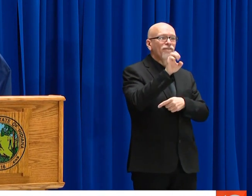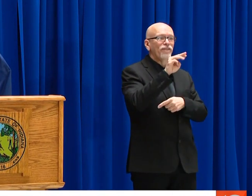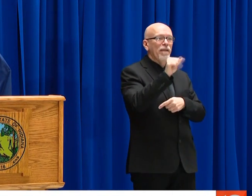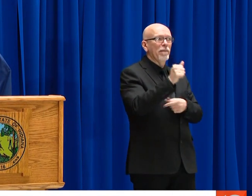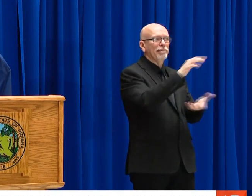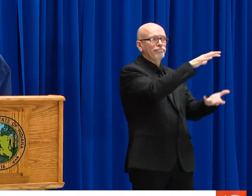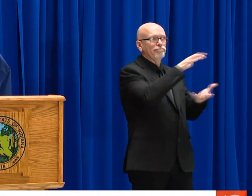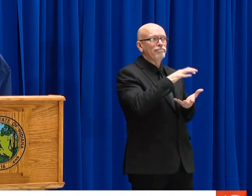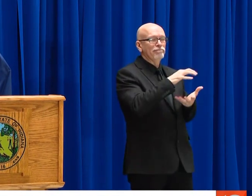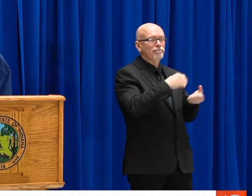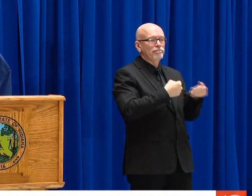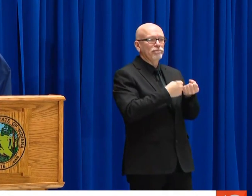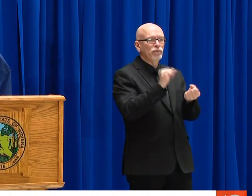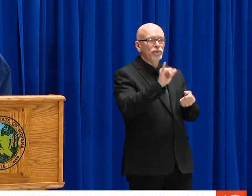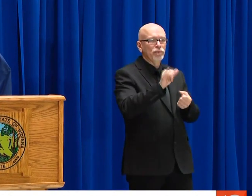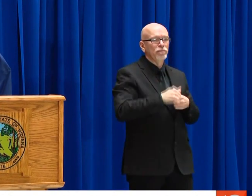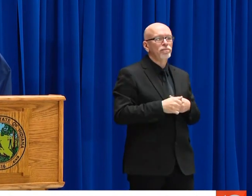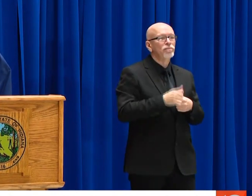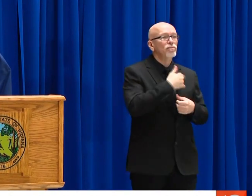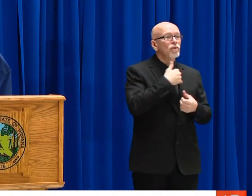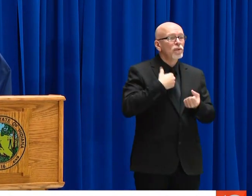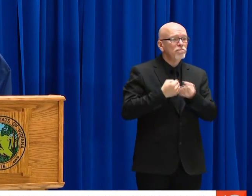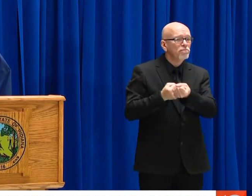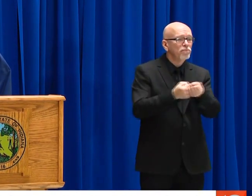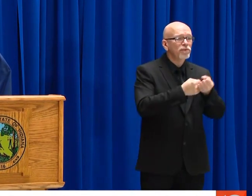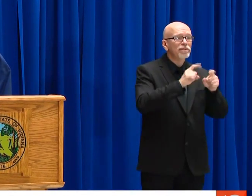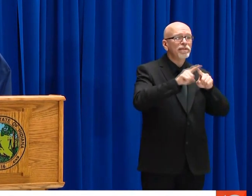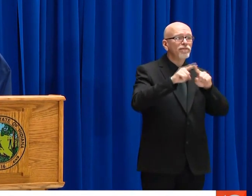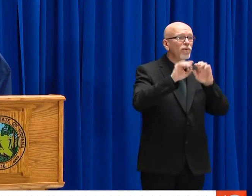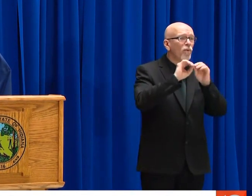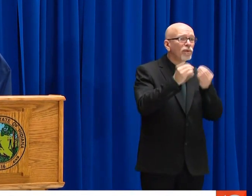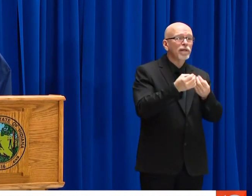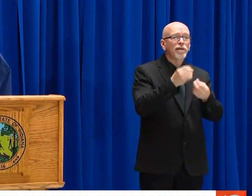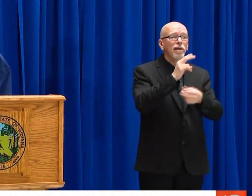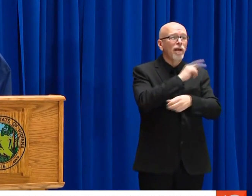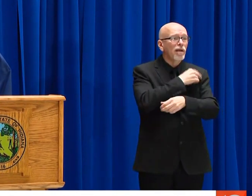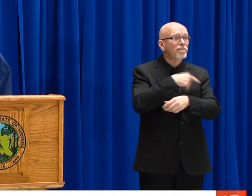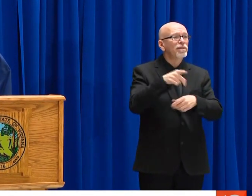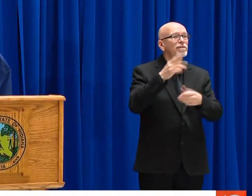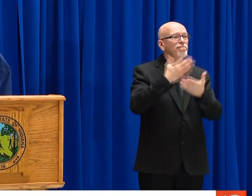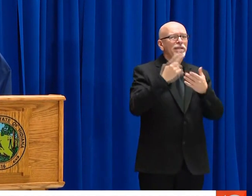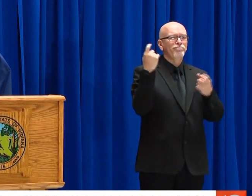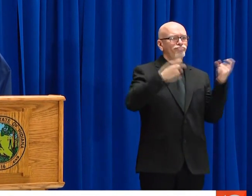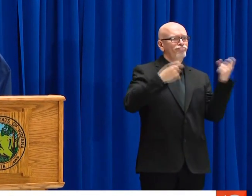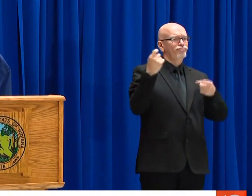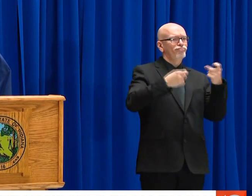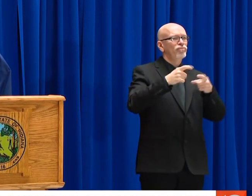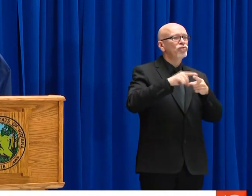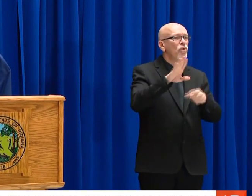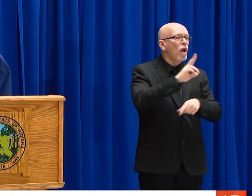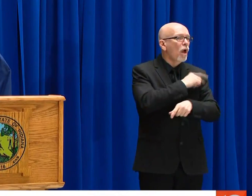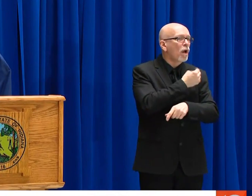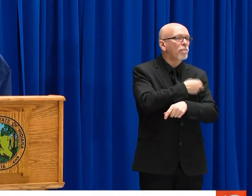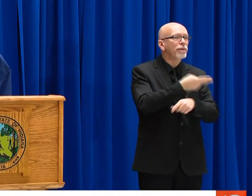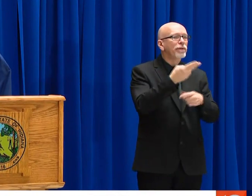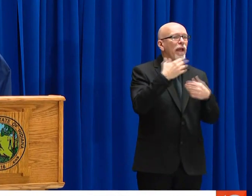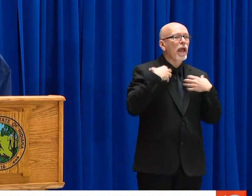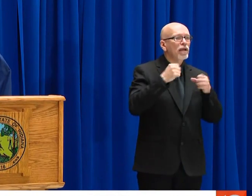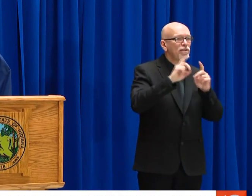THE INDIANA SHARE FROM THE STRATEGIC NATIONAL STOCKPILE. WE'RE ALSO HOPING TO RECEIVE FEMA SUPPLIES. TO SUPPLEMENT, INDUSTRIES AND